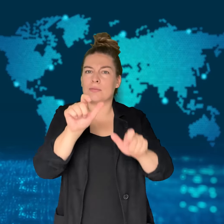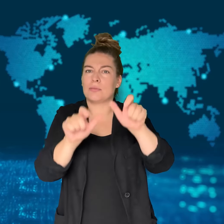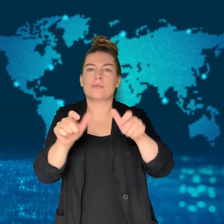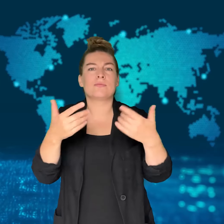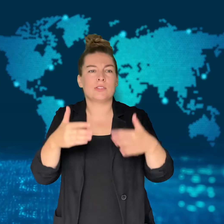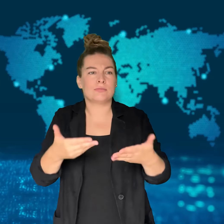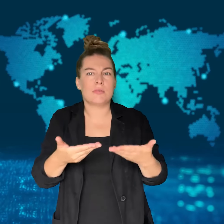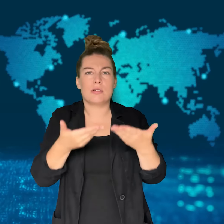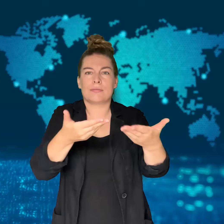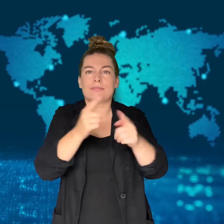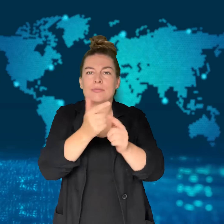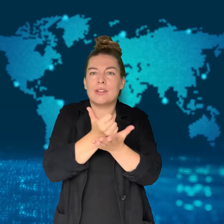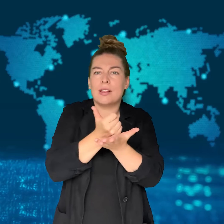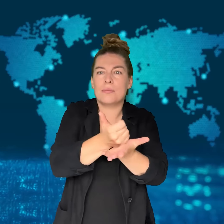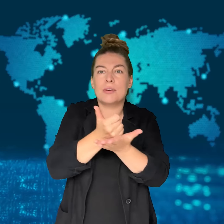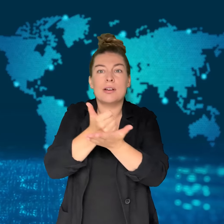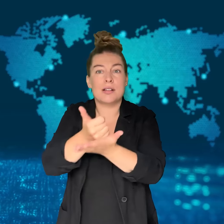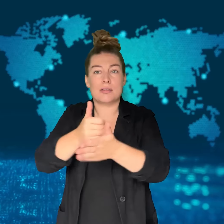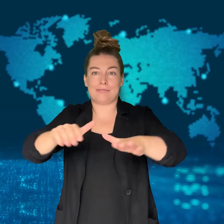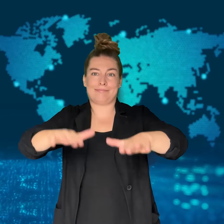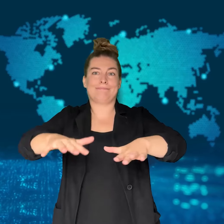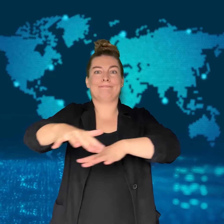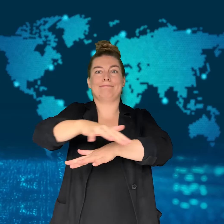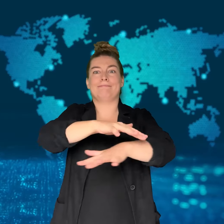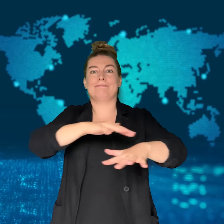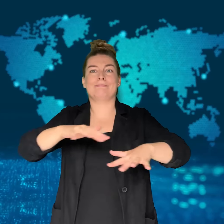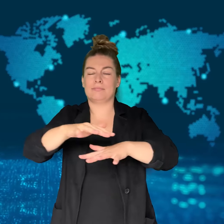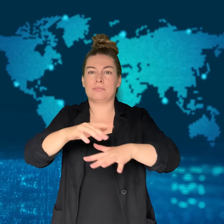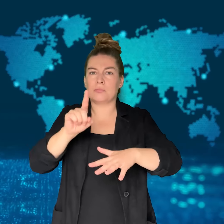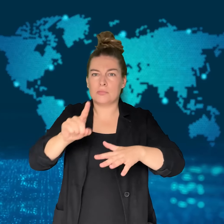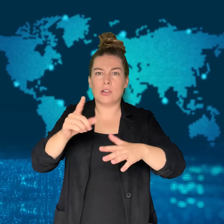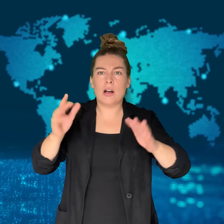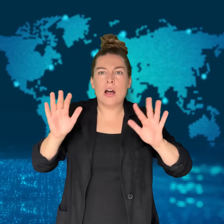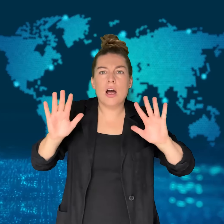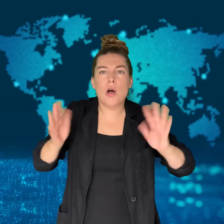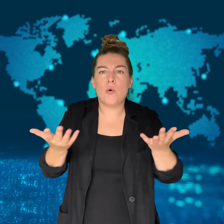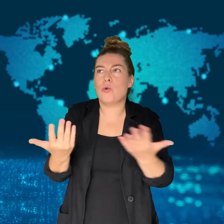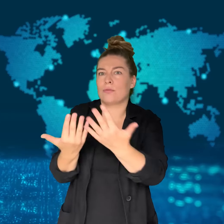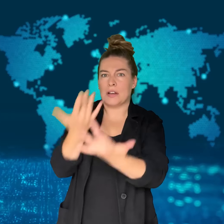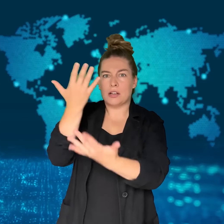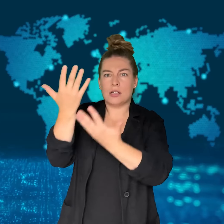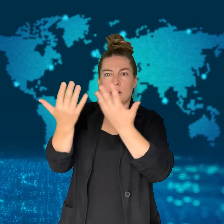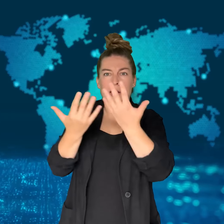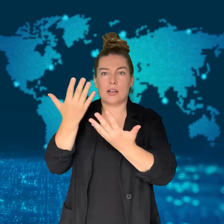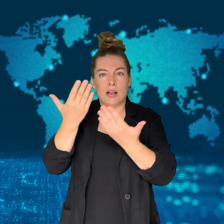The reason for the fire has not been released,